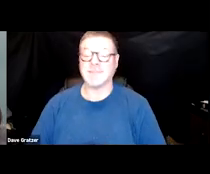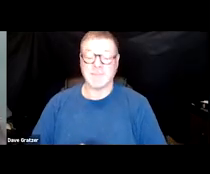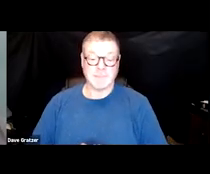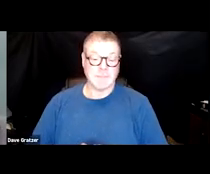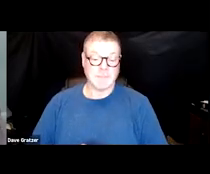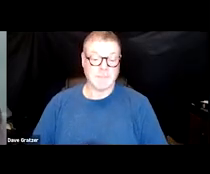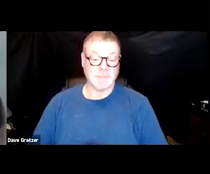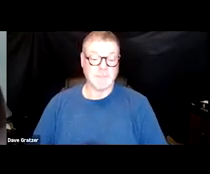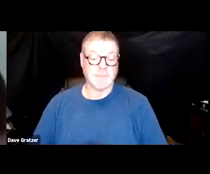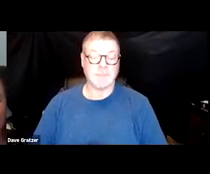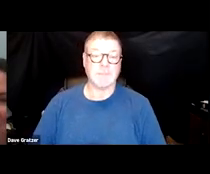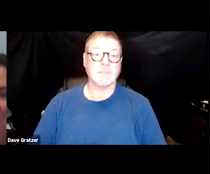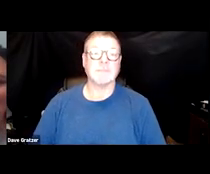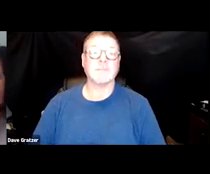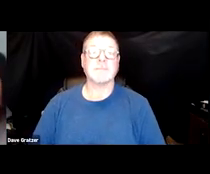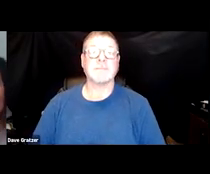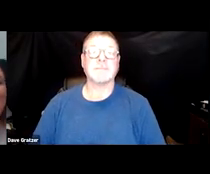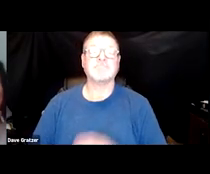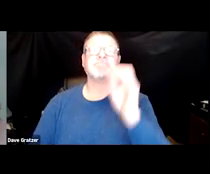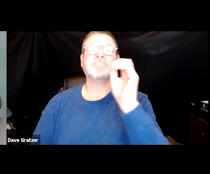Yes, we're ready. [Pam] Okay, thanks.